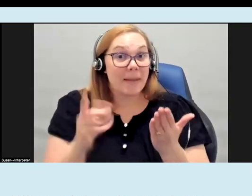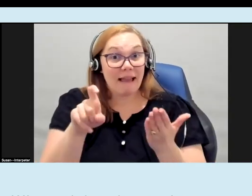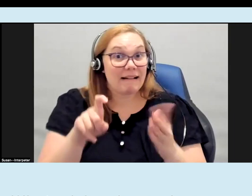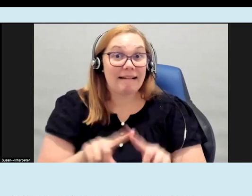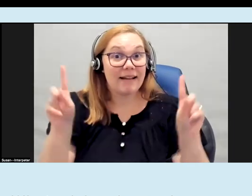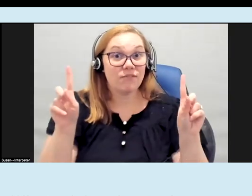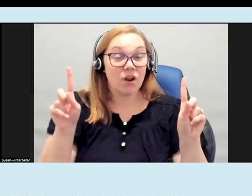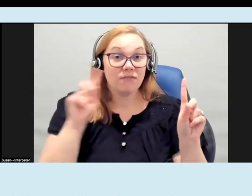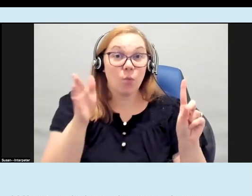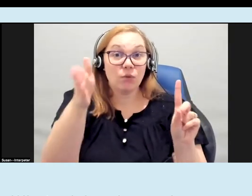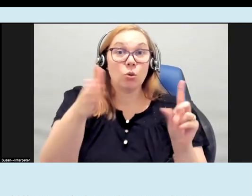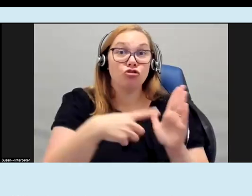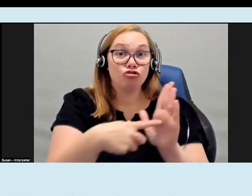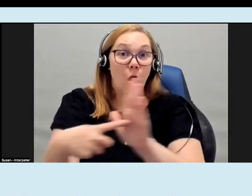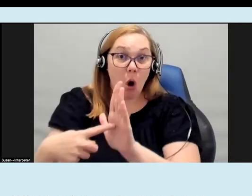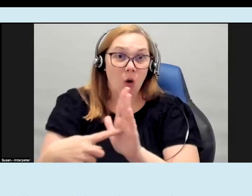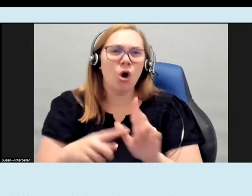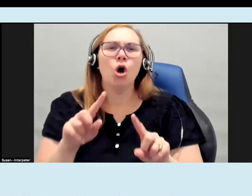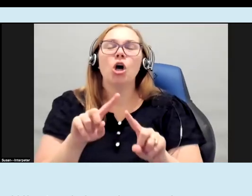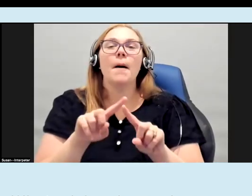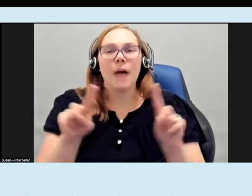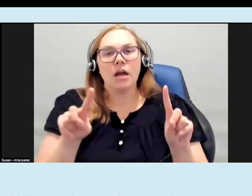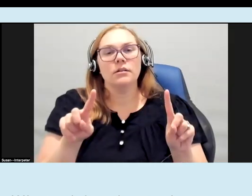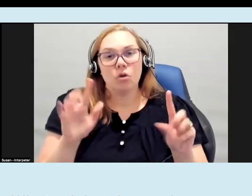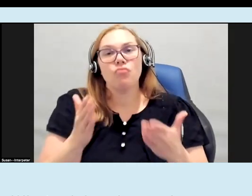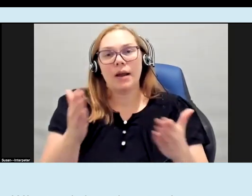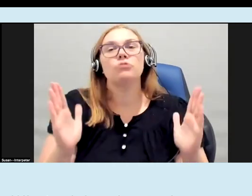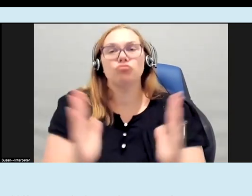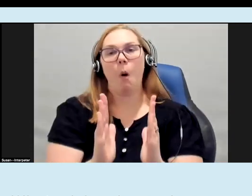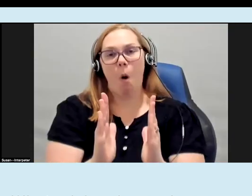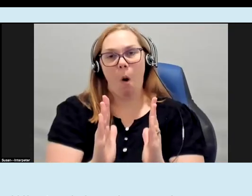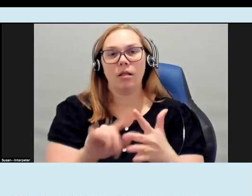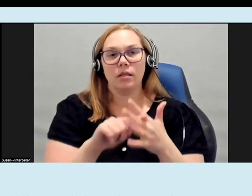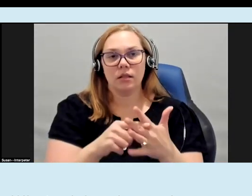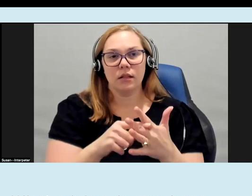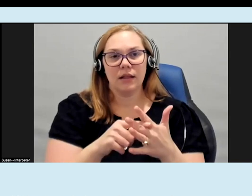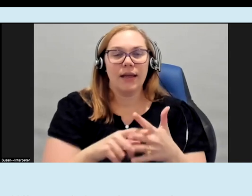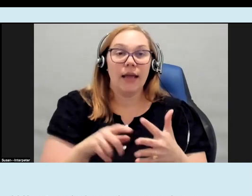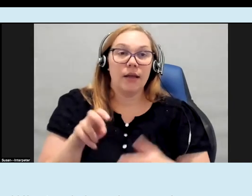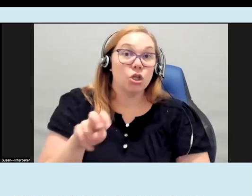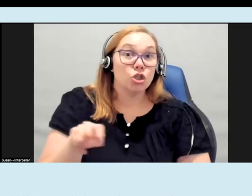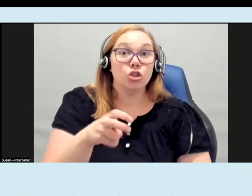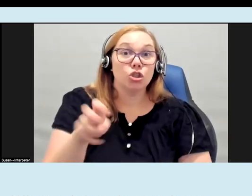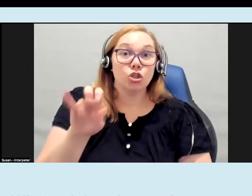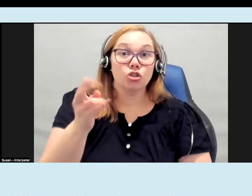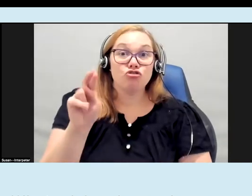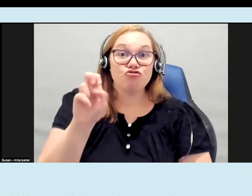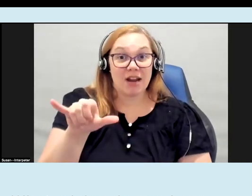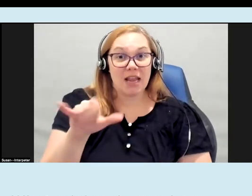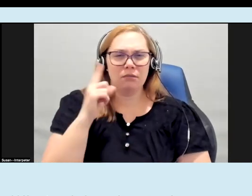show but just start small and and realize that it's a journey because because U there's so many